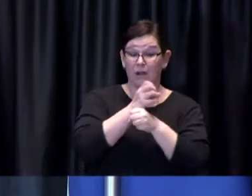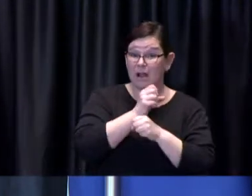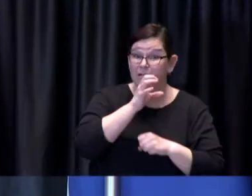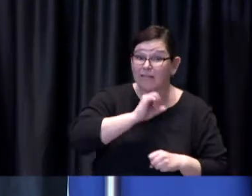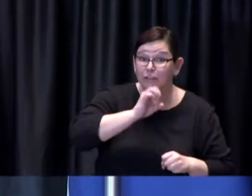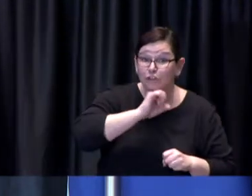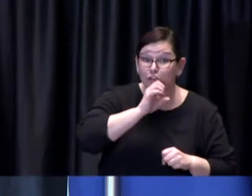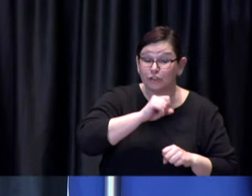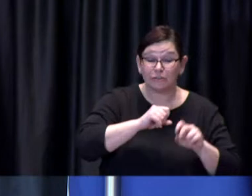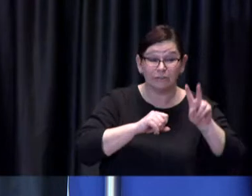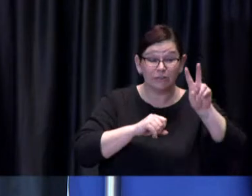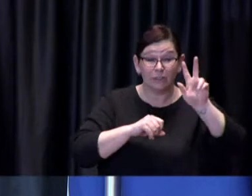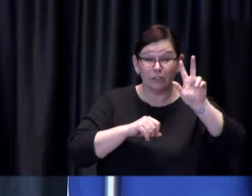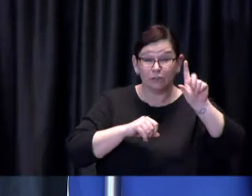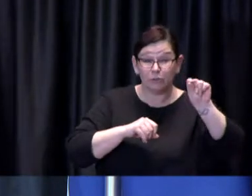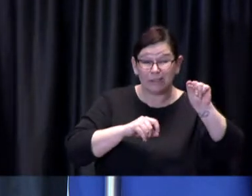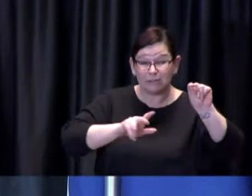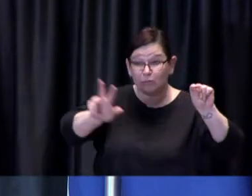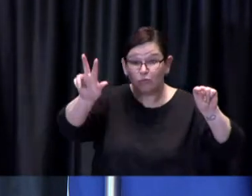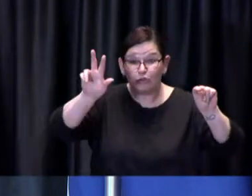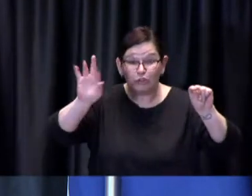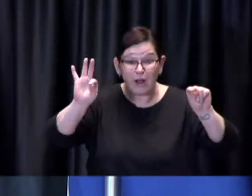That's just shy of 35 per cent.